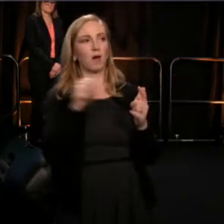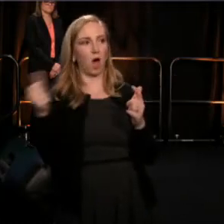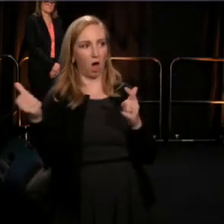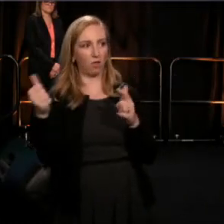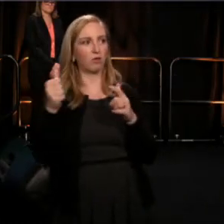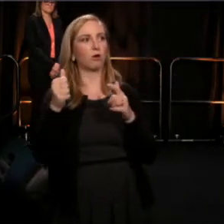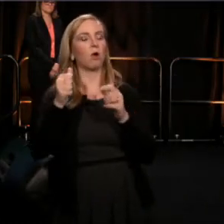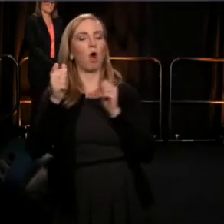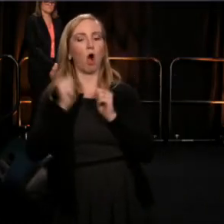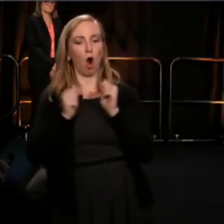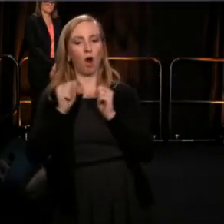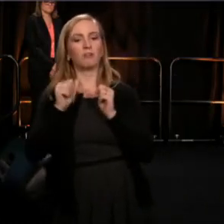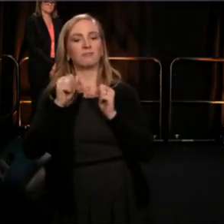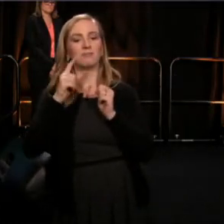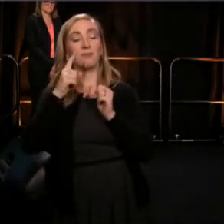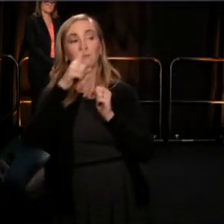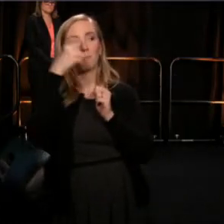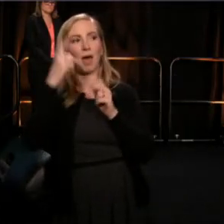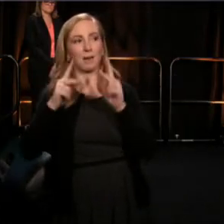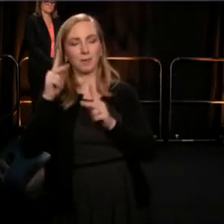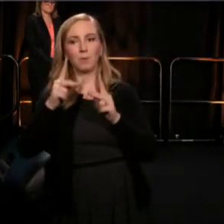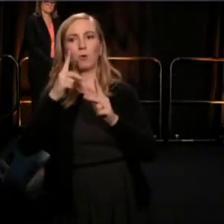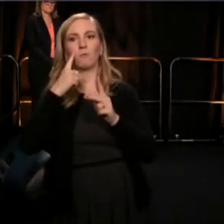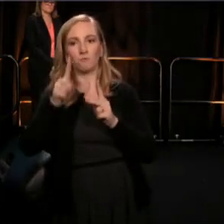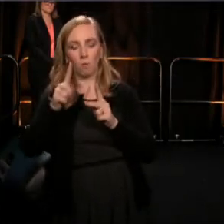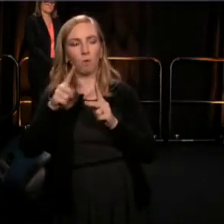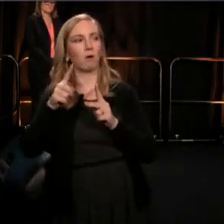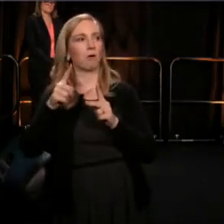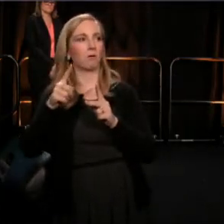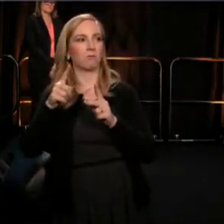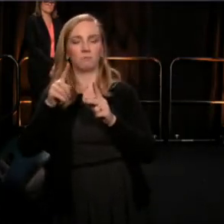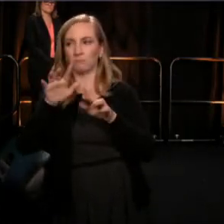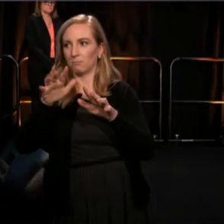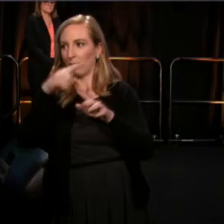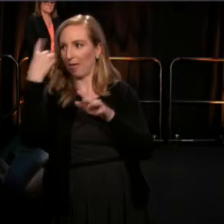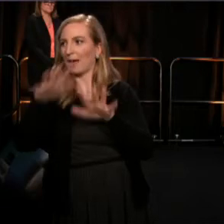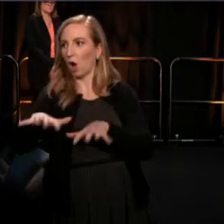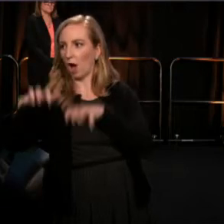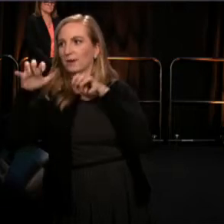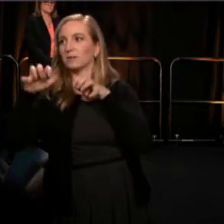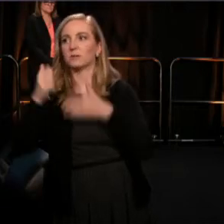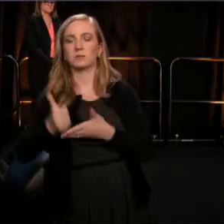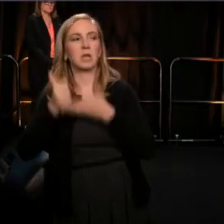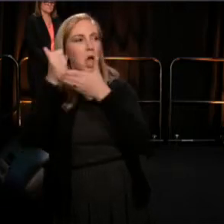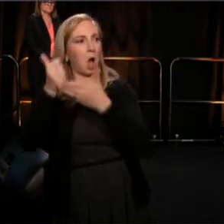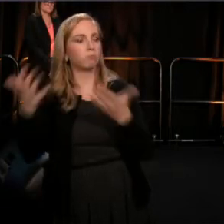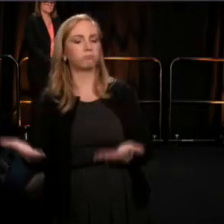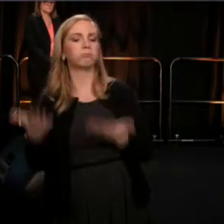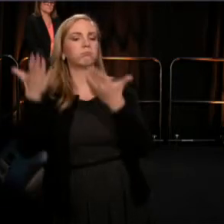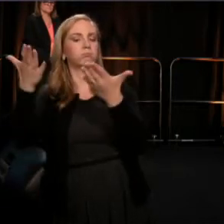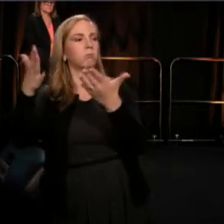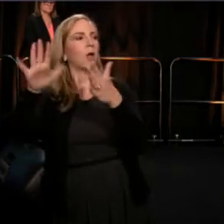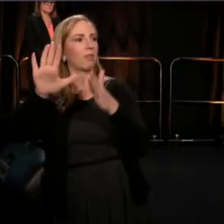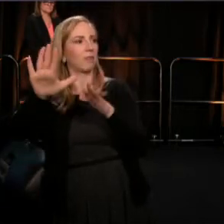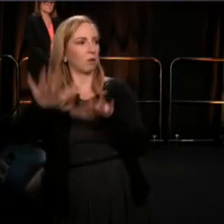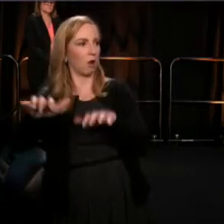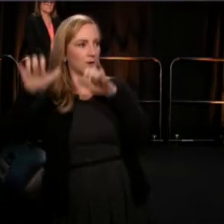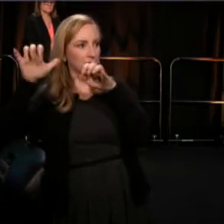by designing its strategies for survival and prosperity. An important part of black theater that is often ignored